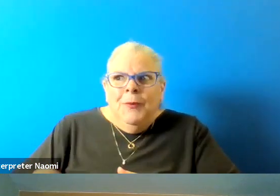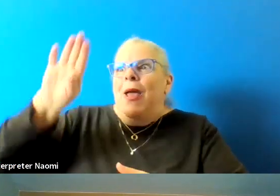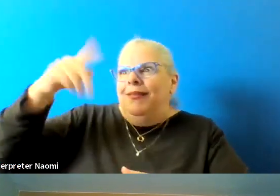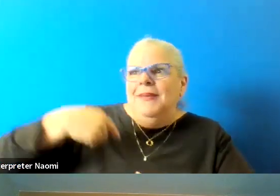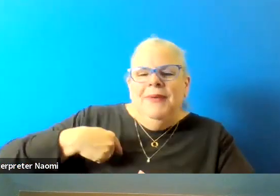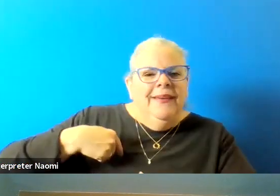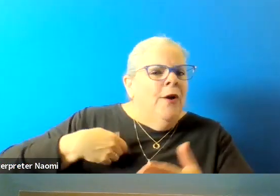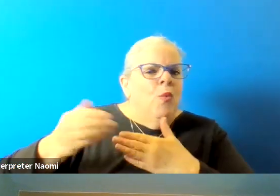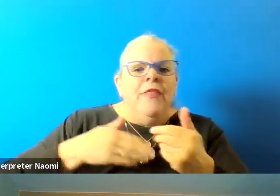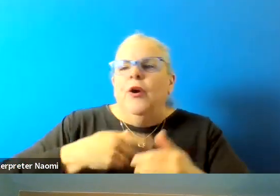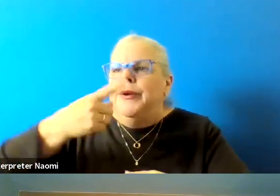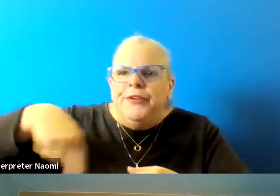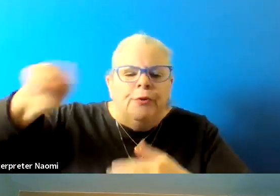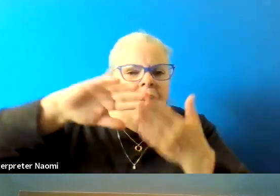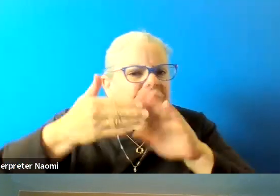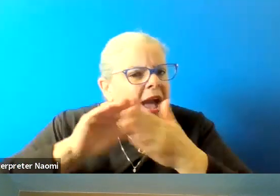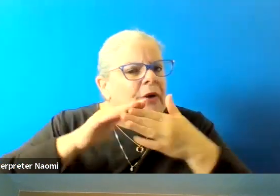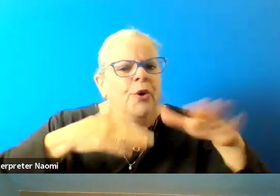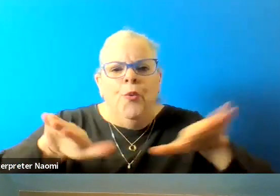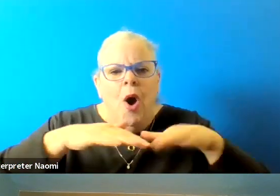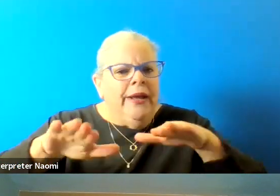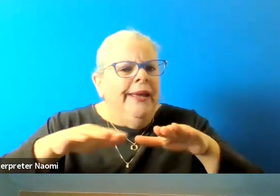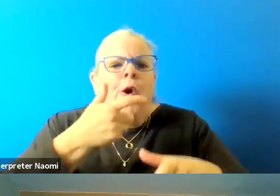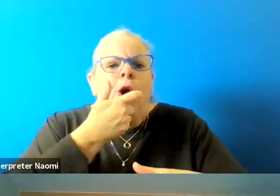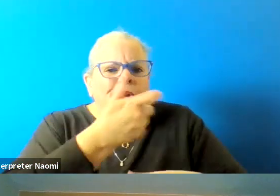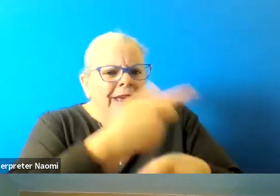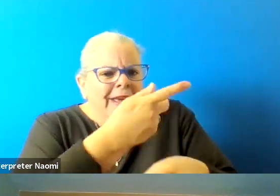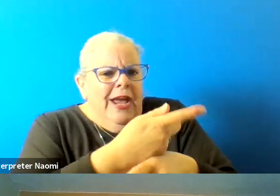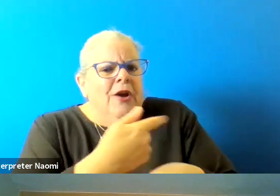or watching me after school. I'm in debt to Colorado Springs,